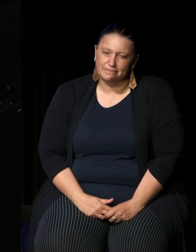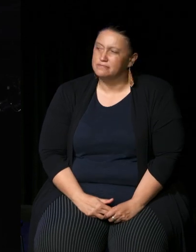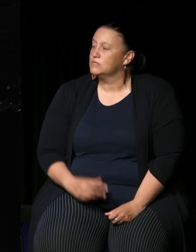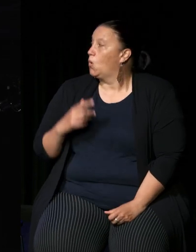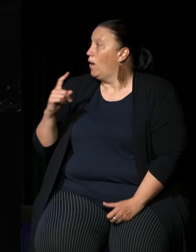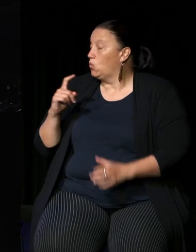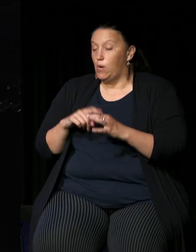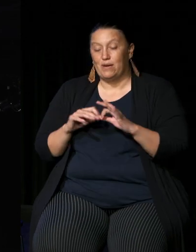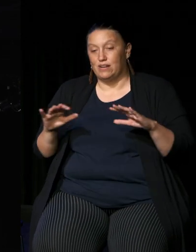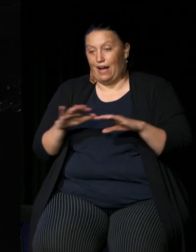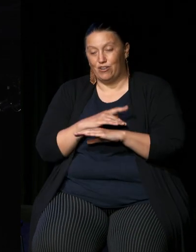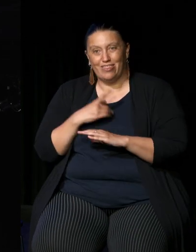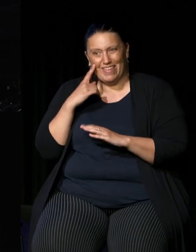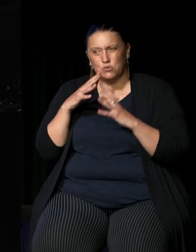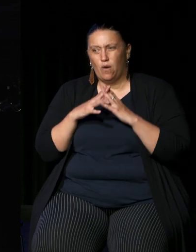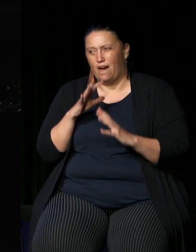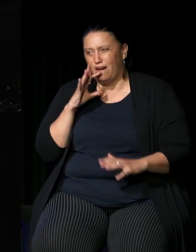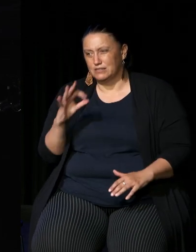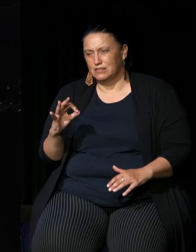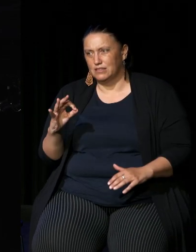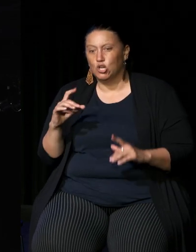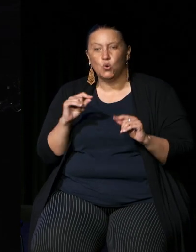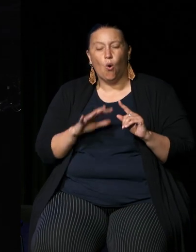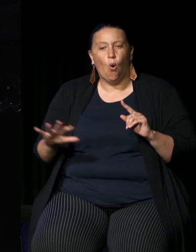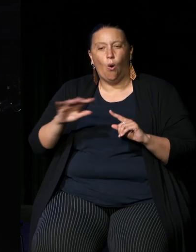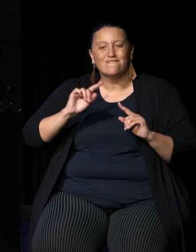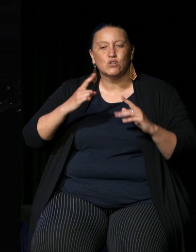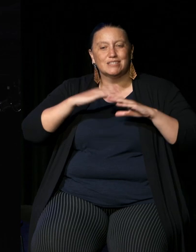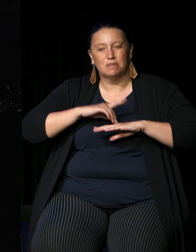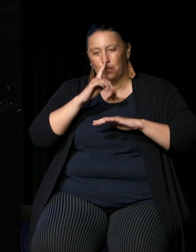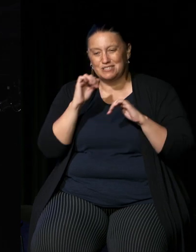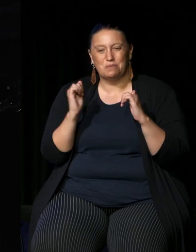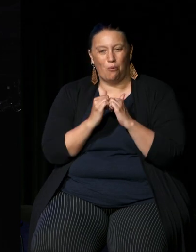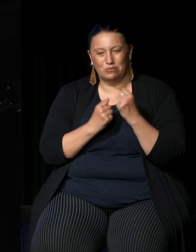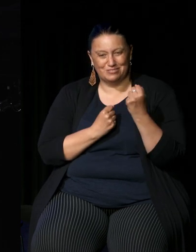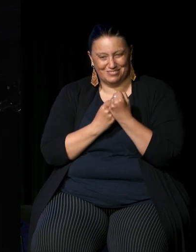and I I think it's probably worth asking is do all First Nations people support uh the